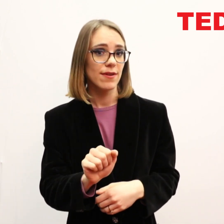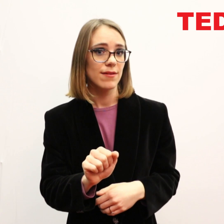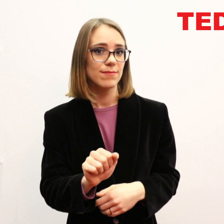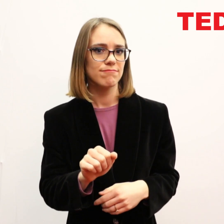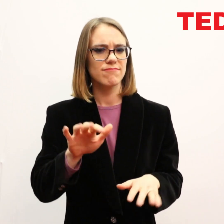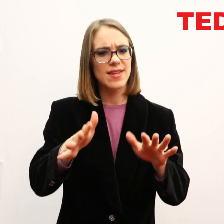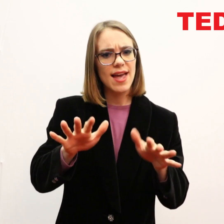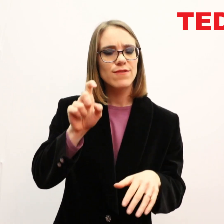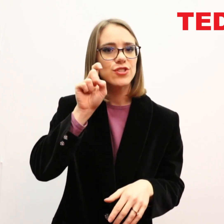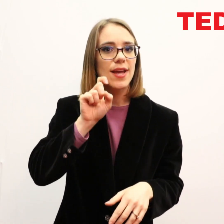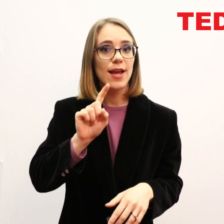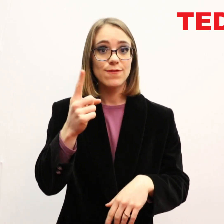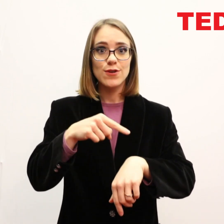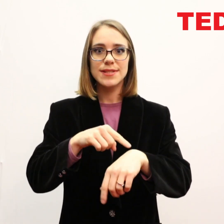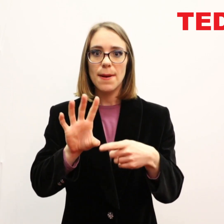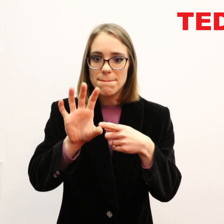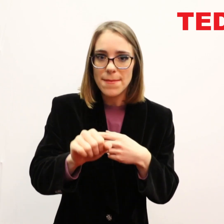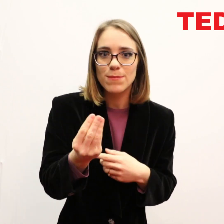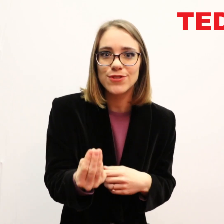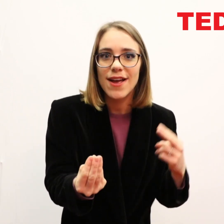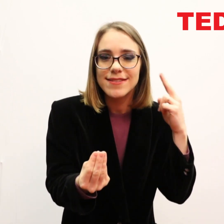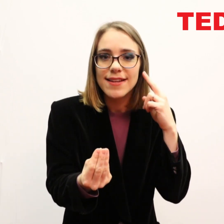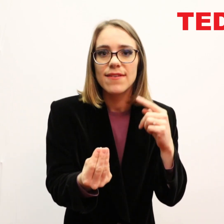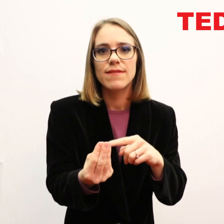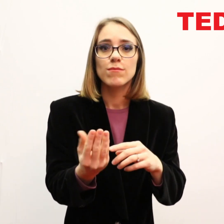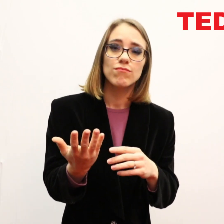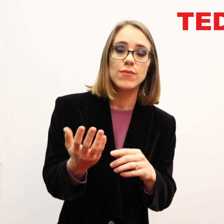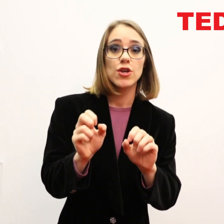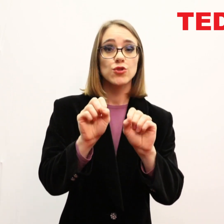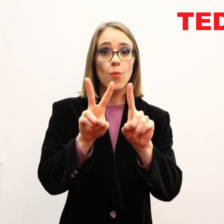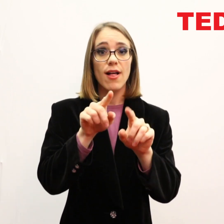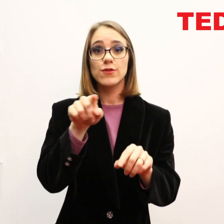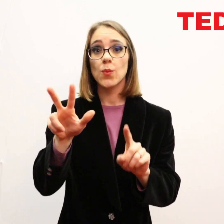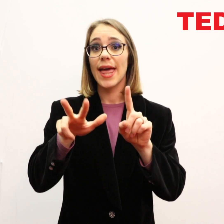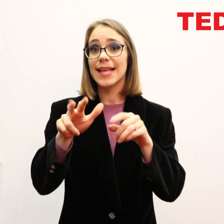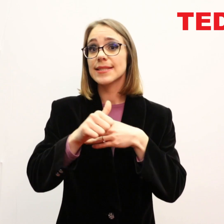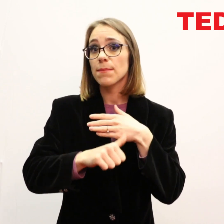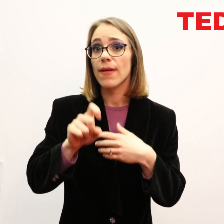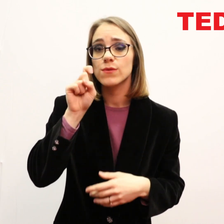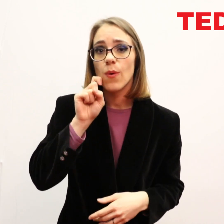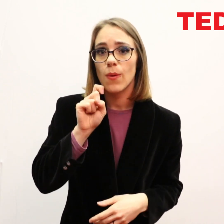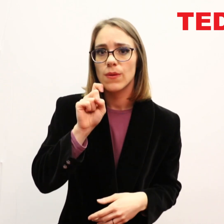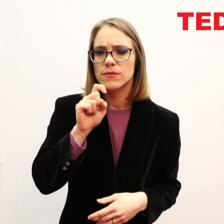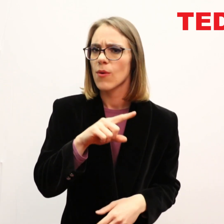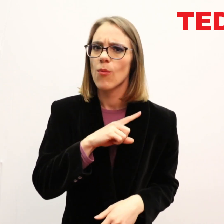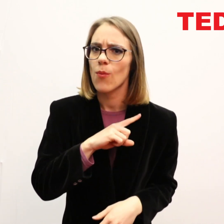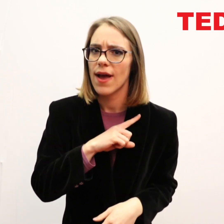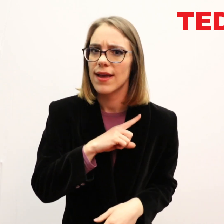In South Africa, the average age at which a child is diagnosed with deafness is between 12 and 18 months old.